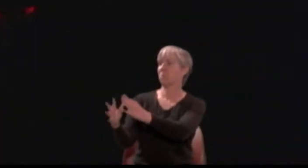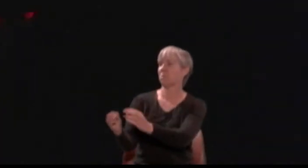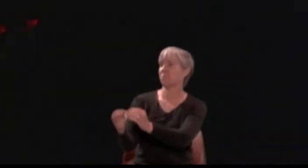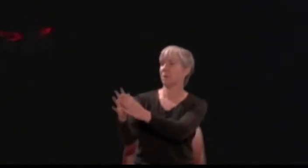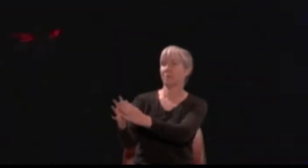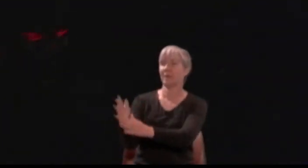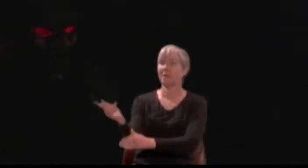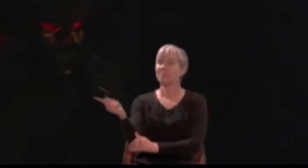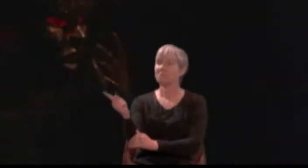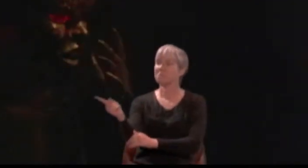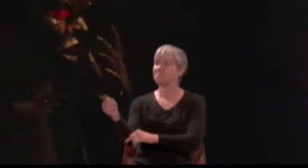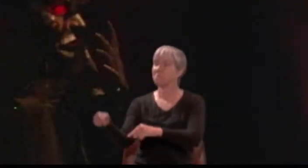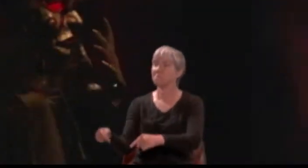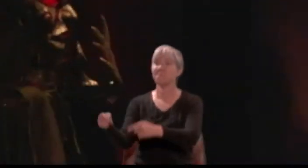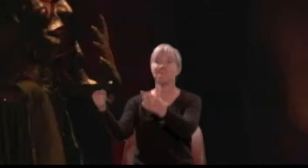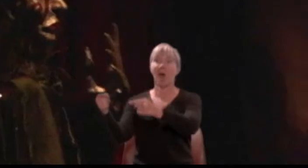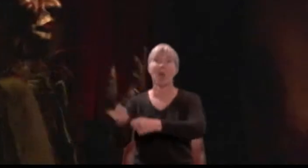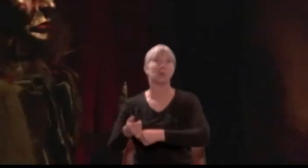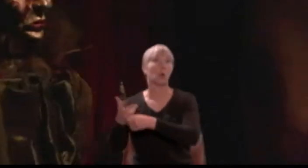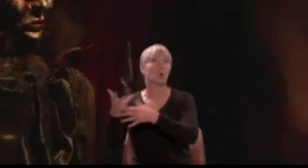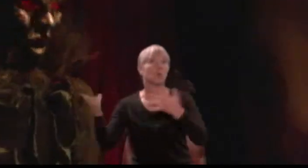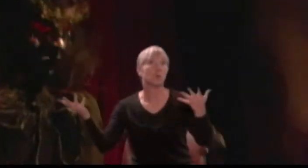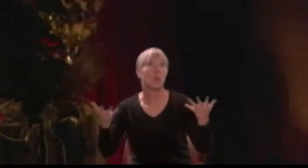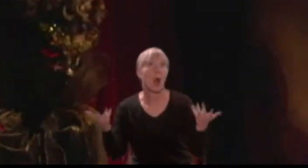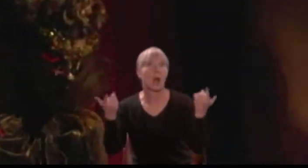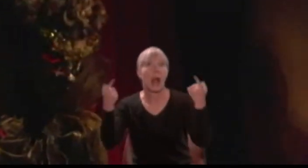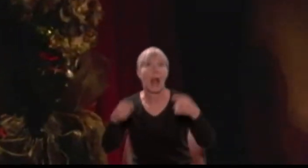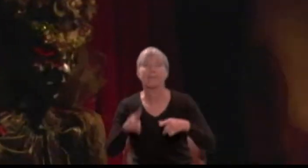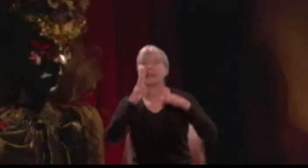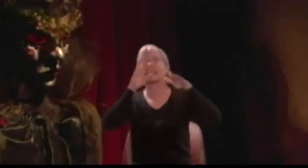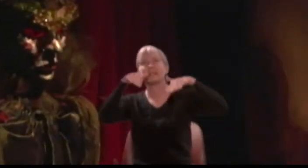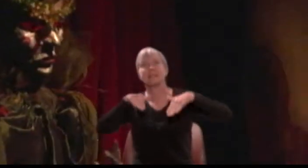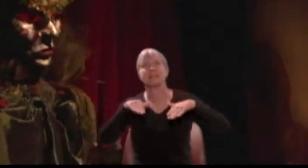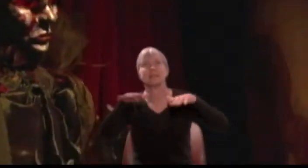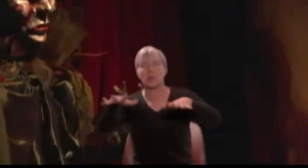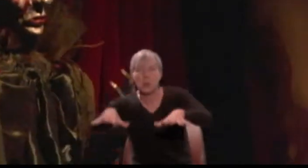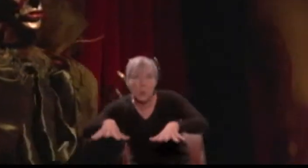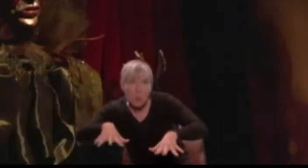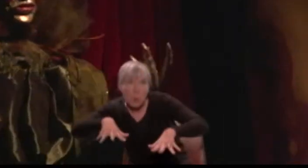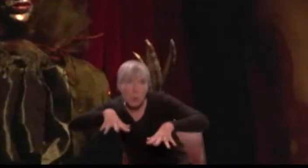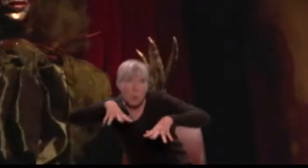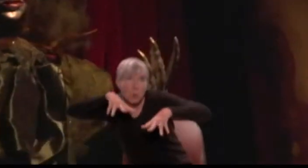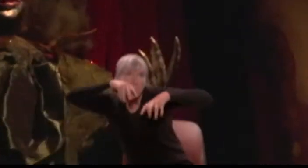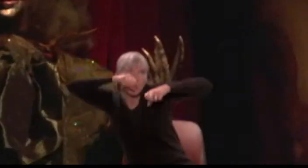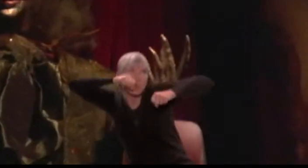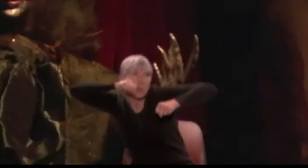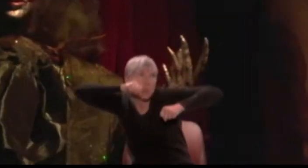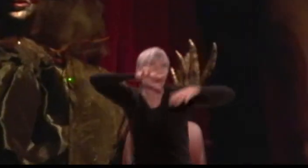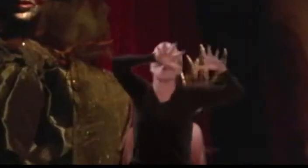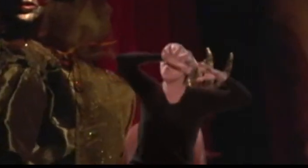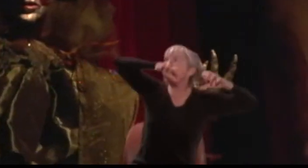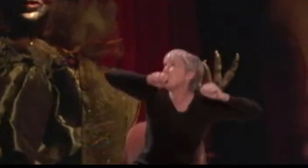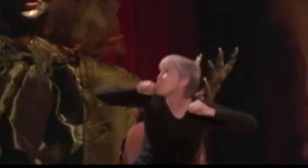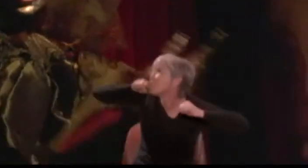Their discord causes them to suck up the contents of the sea and hurl it at one another. [Sound of lightening strike]